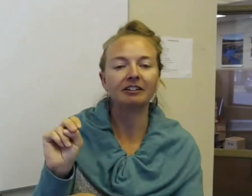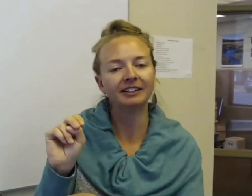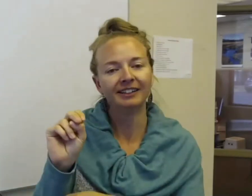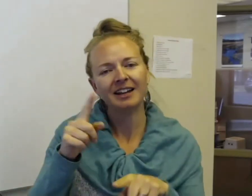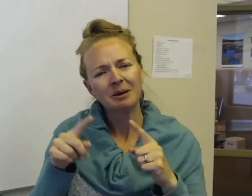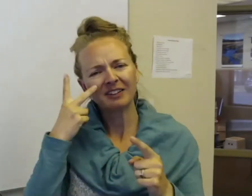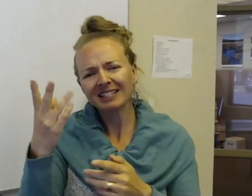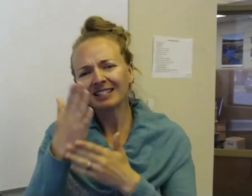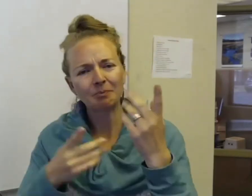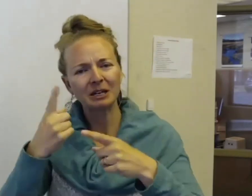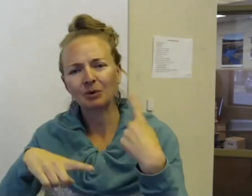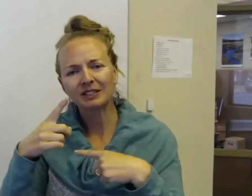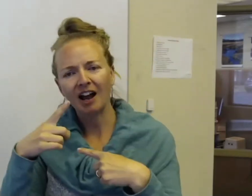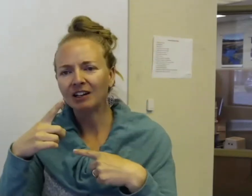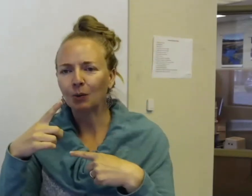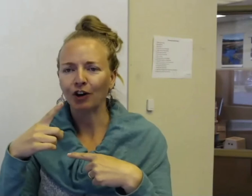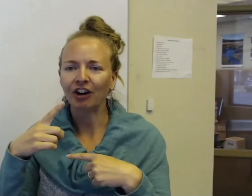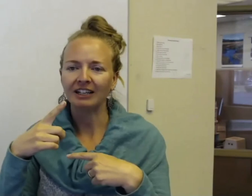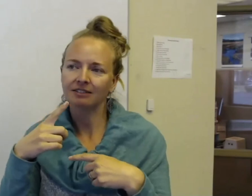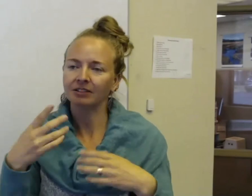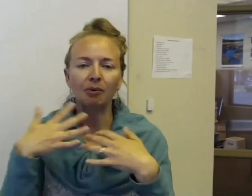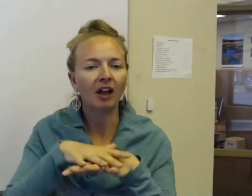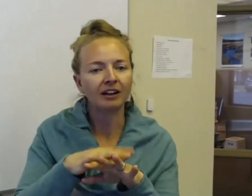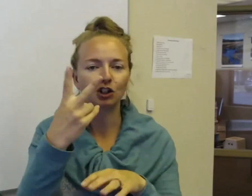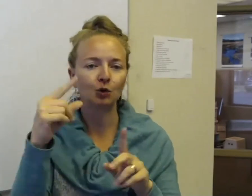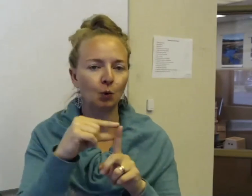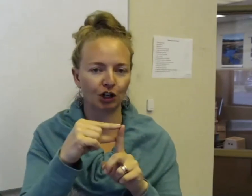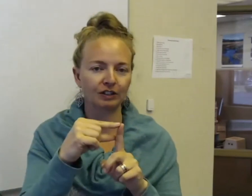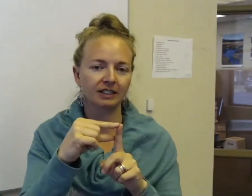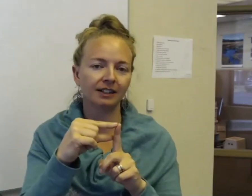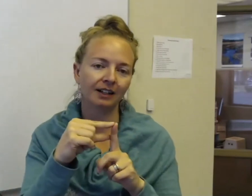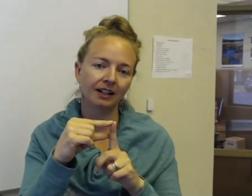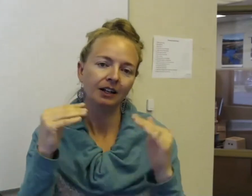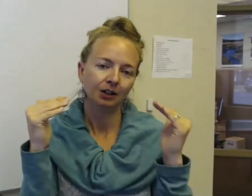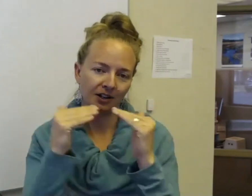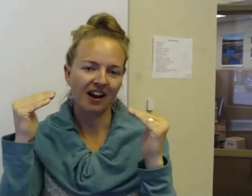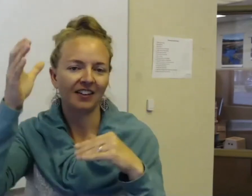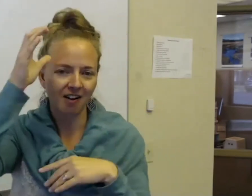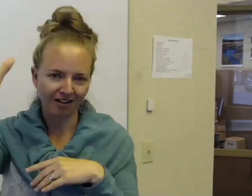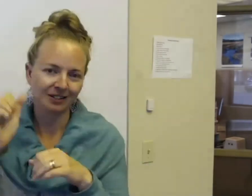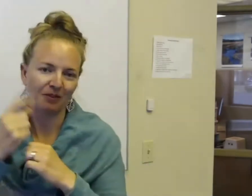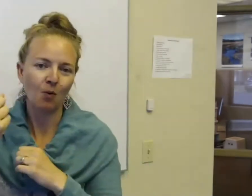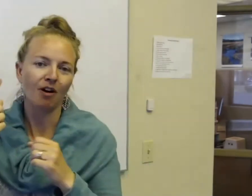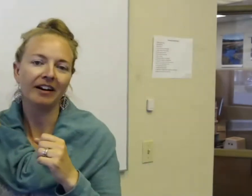I've seen some people sign it where it's the blend of two words to convey the concept of one.